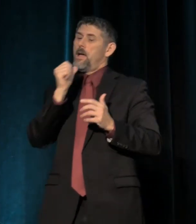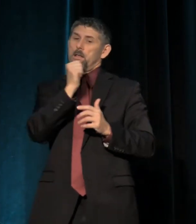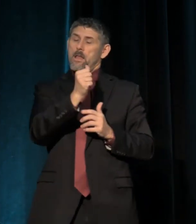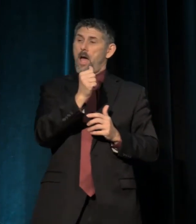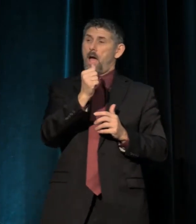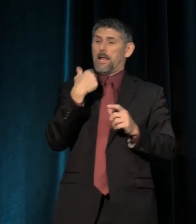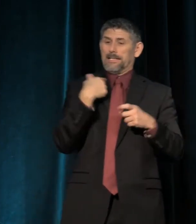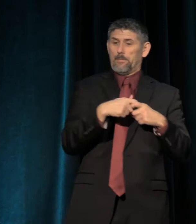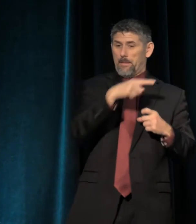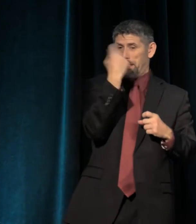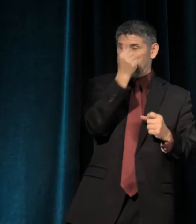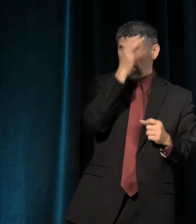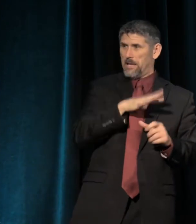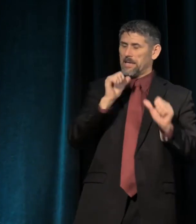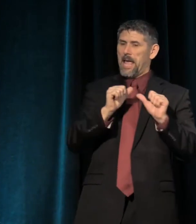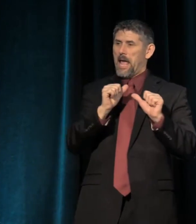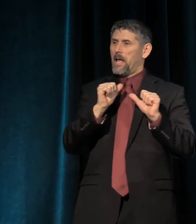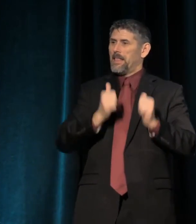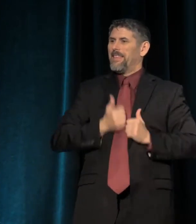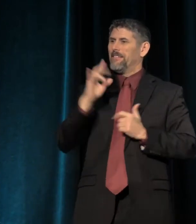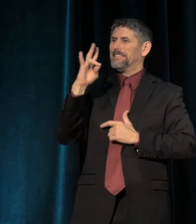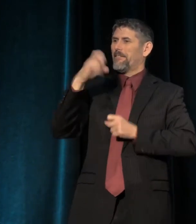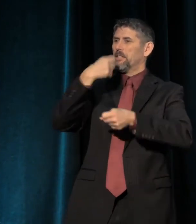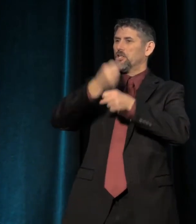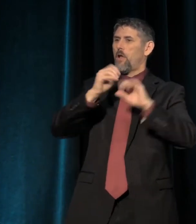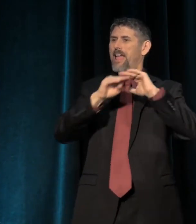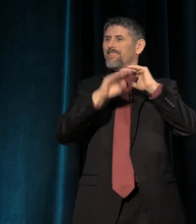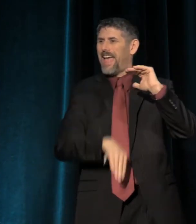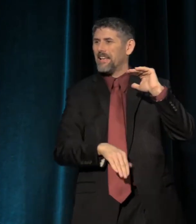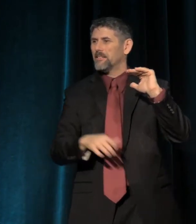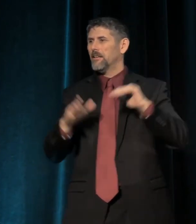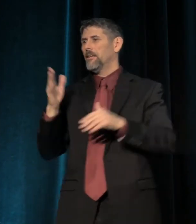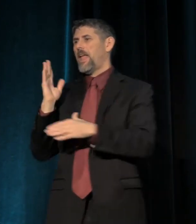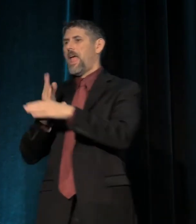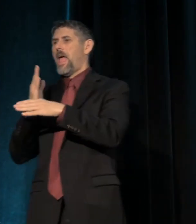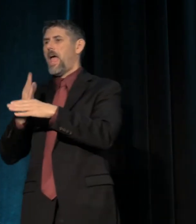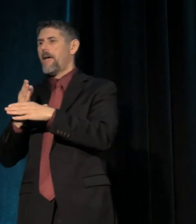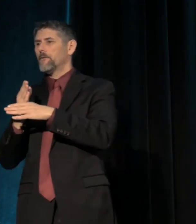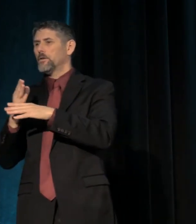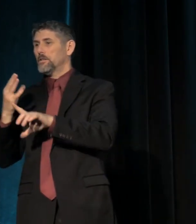can expect to live seven years less than the average American.